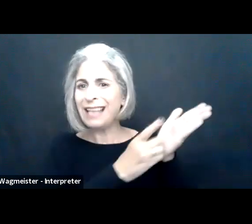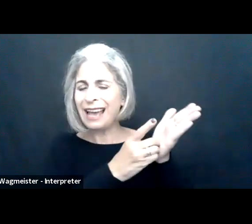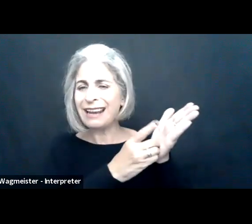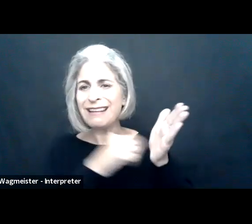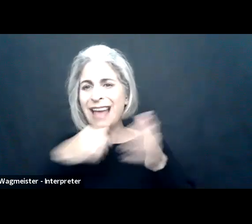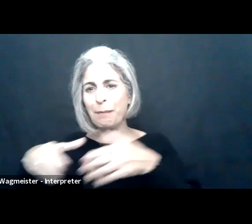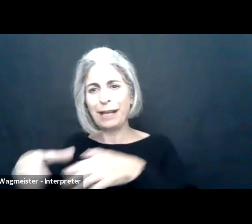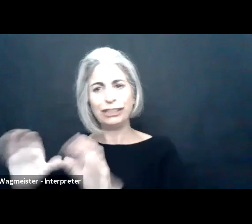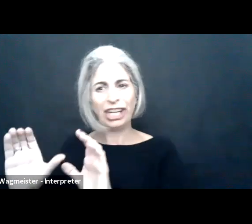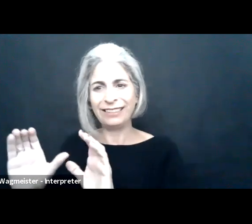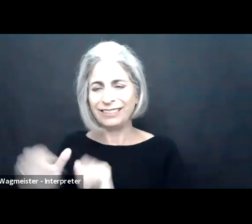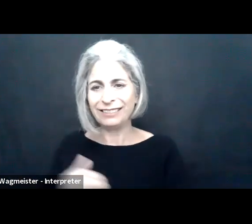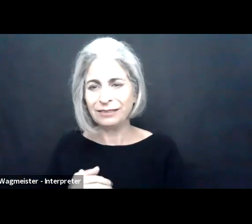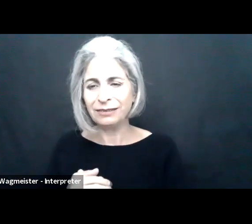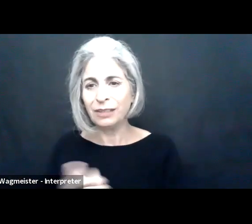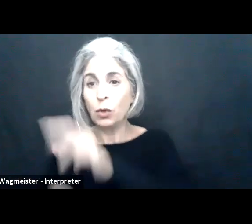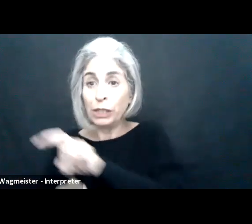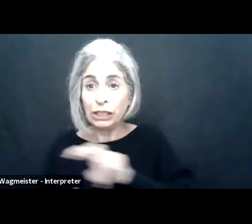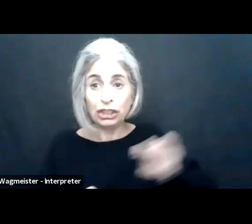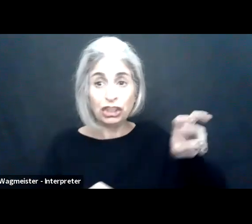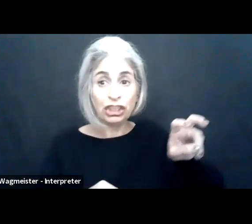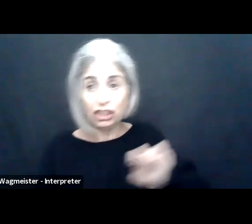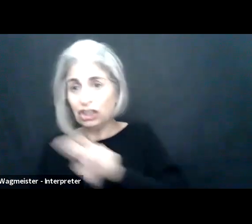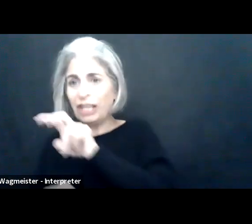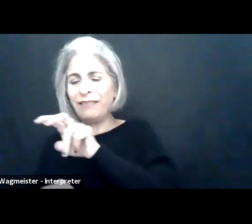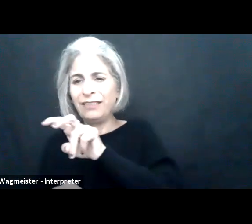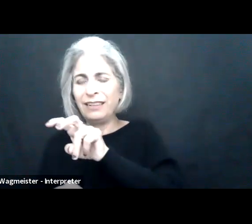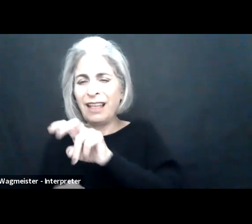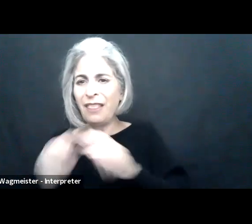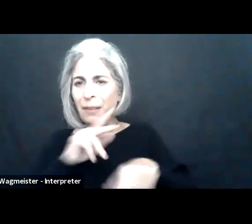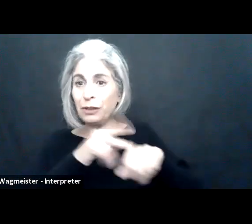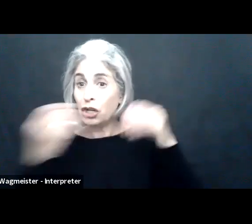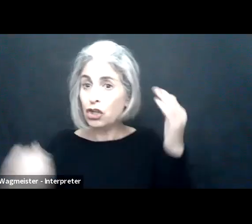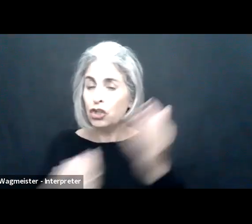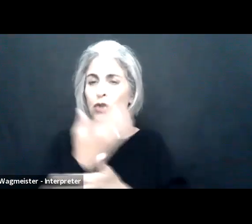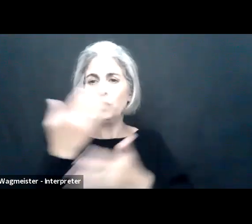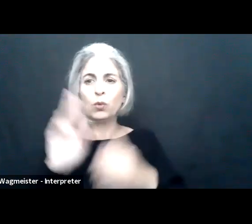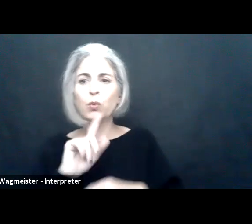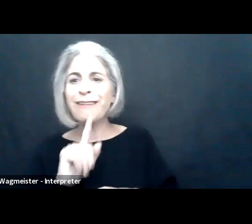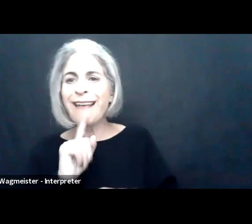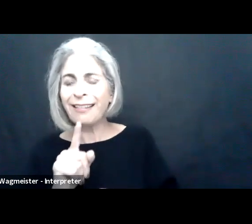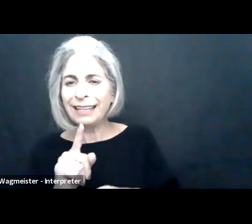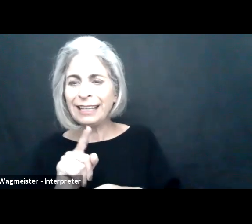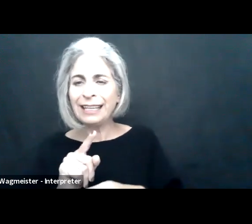not inputs, and let's innovate by design, and not by chance. As we shift those principles in the